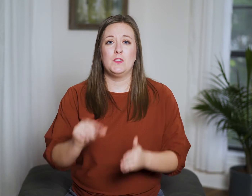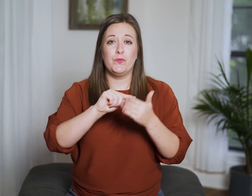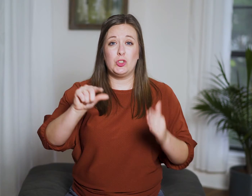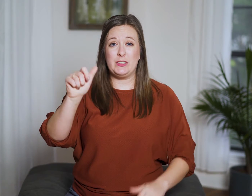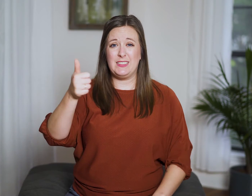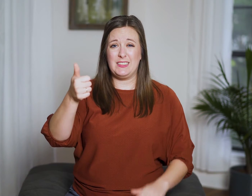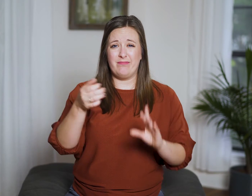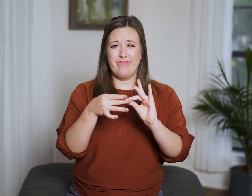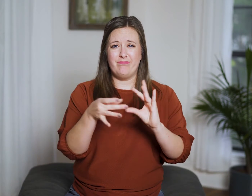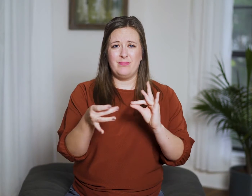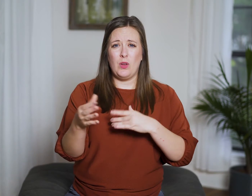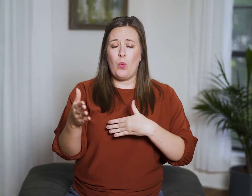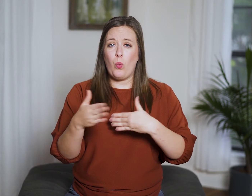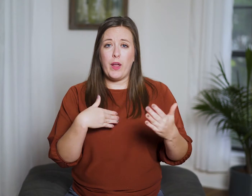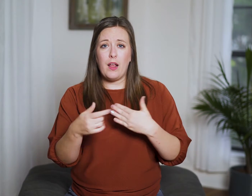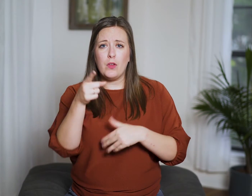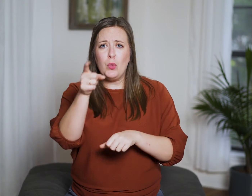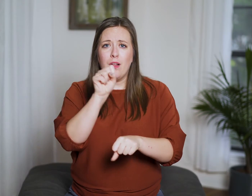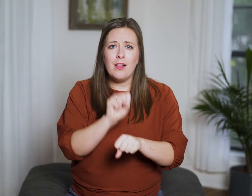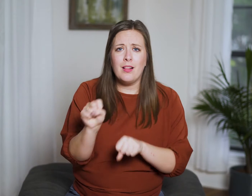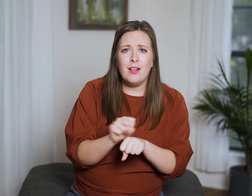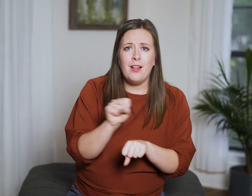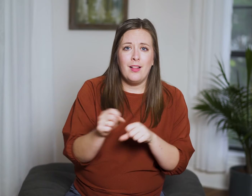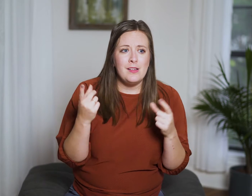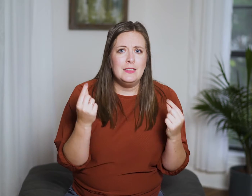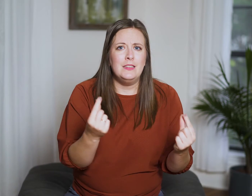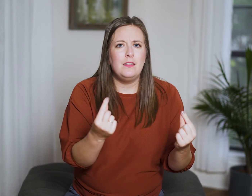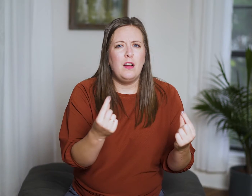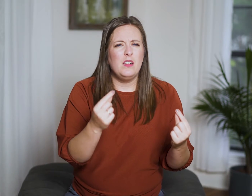In verse 10 he says, “Whatever your hand finds to do,